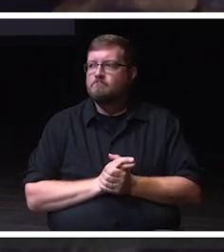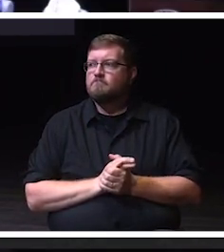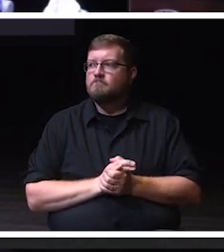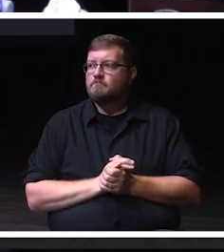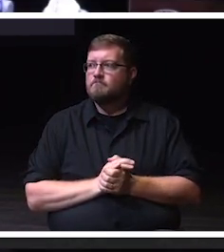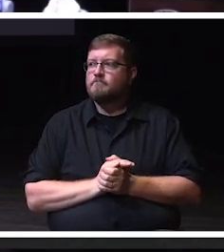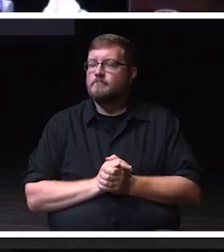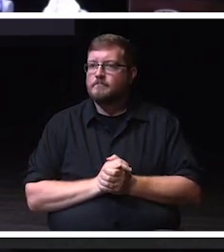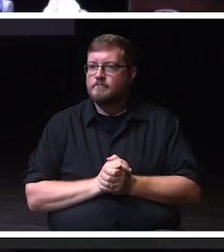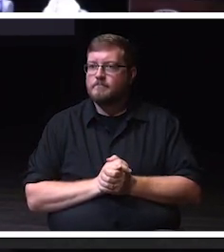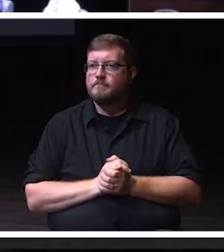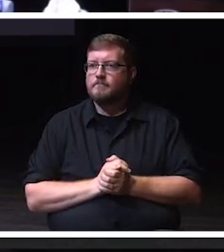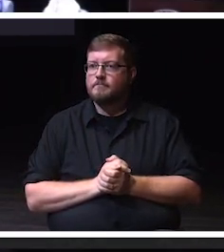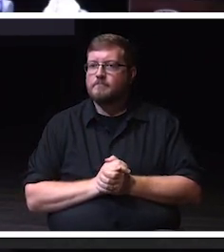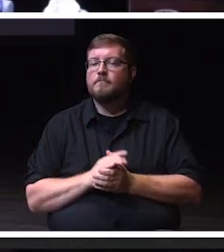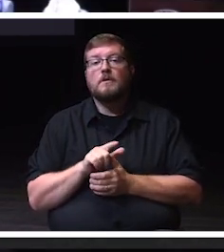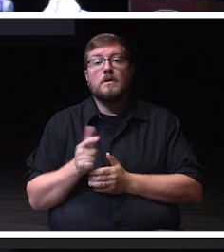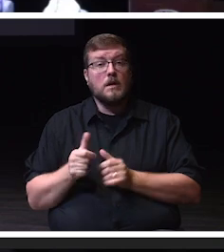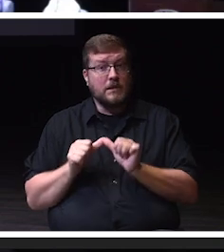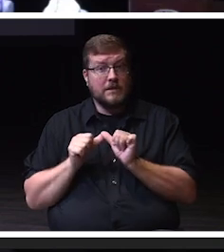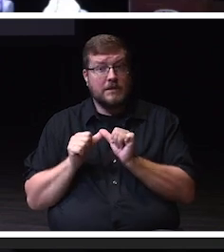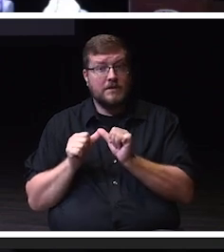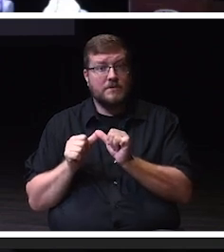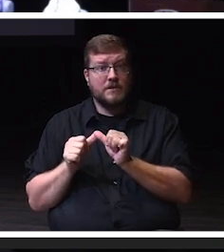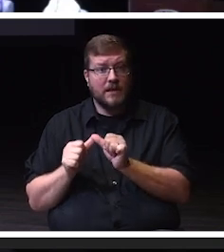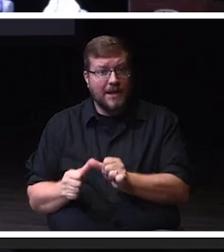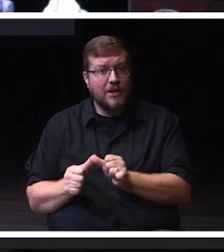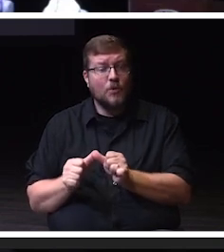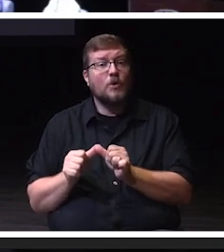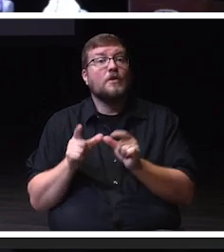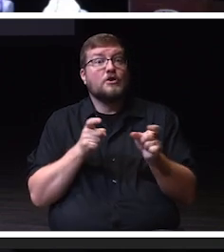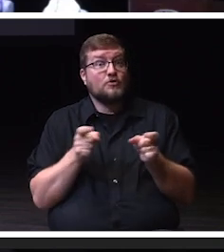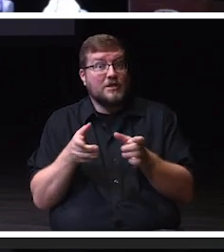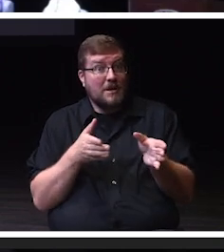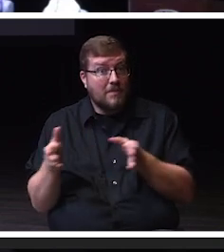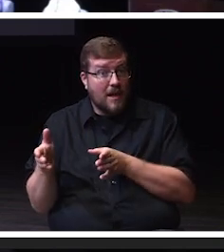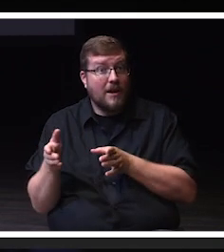Well, continuing the theme of strategic planning and goals, the College of Integrated Studies actually